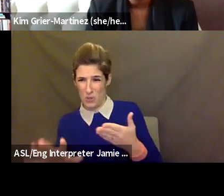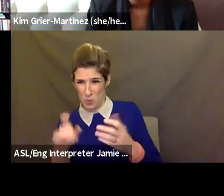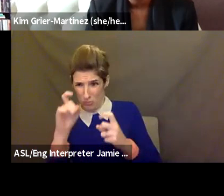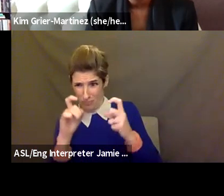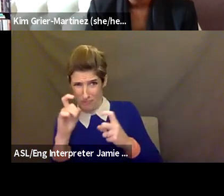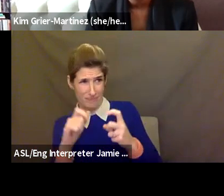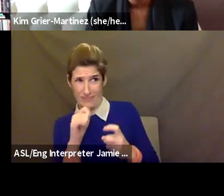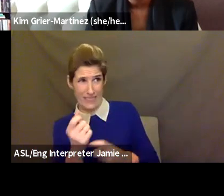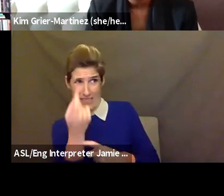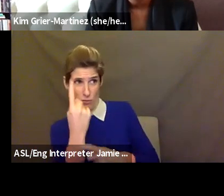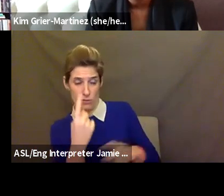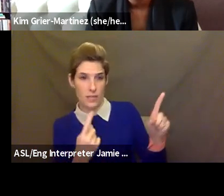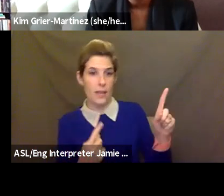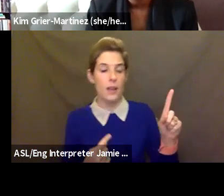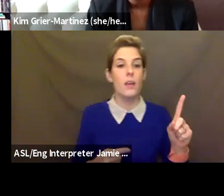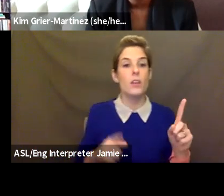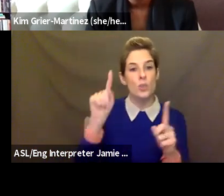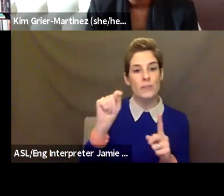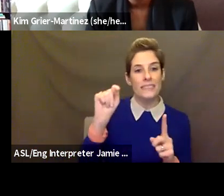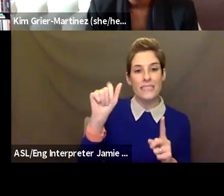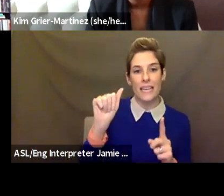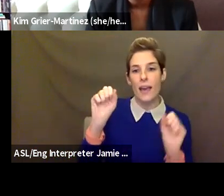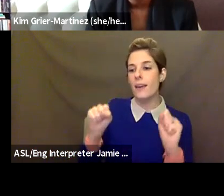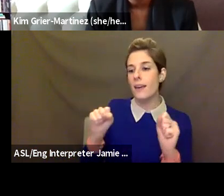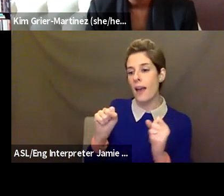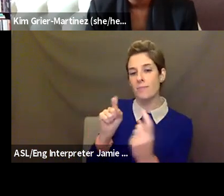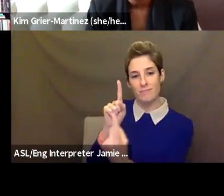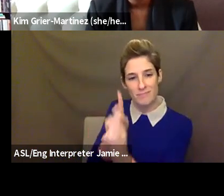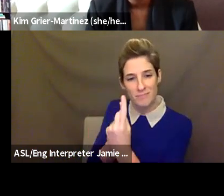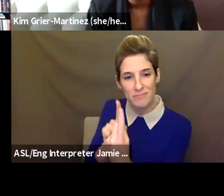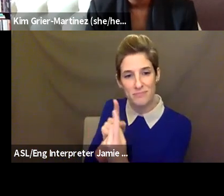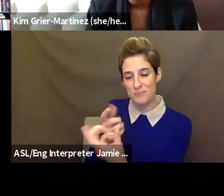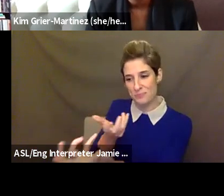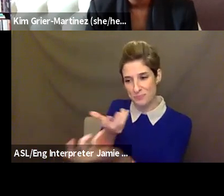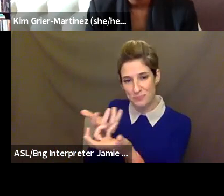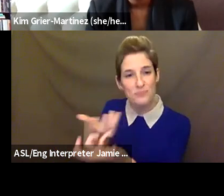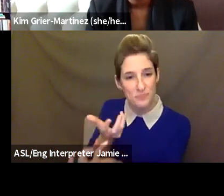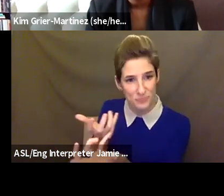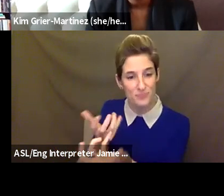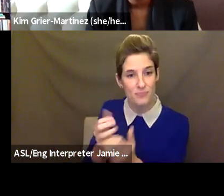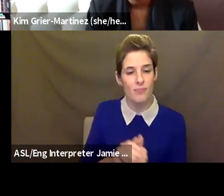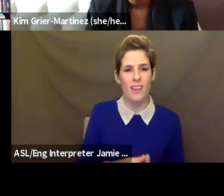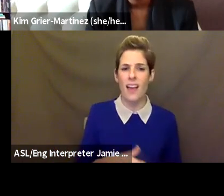know, "Oh, I've noticed that so and so, you know, isn't sharing their camera. Can we maybe try to talk to them and see what's